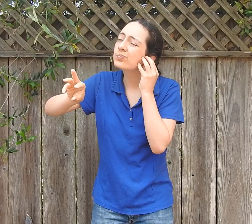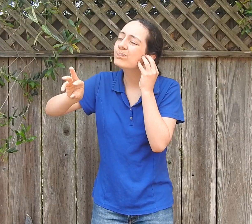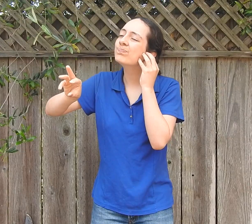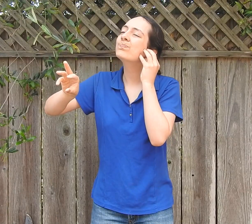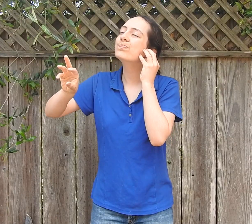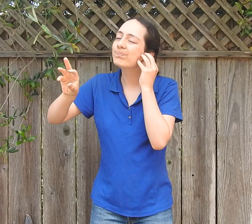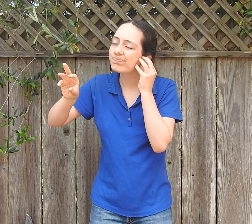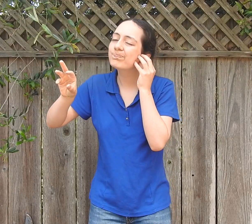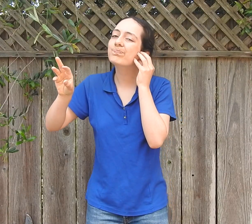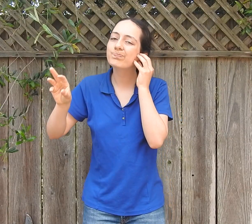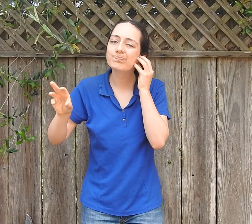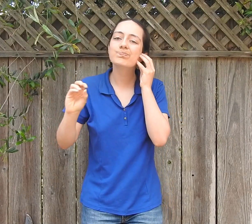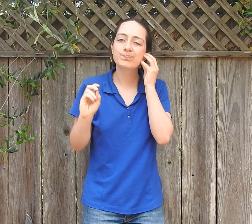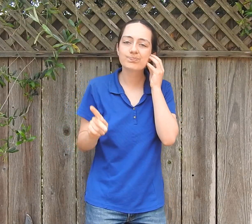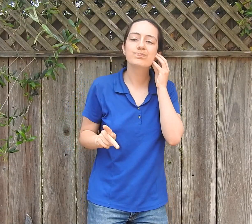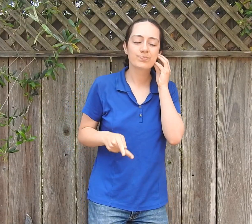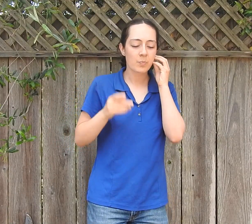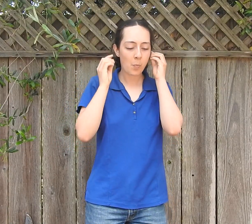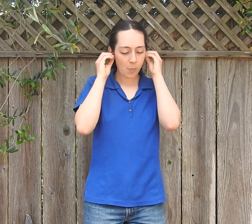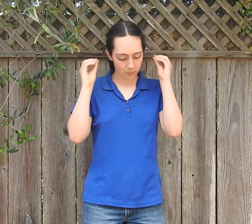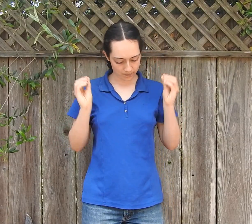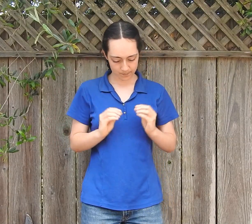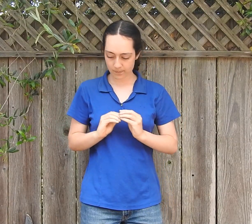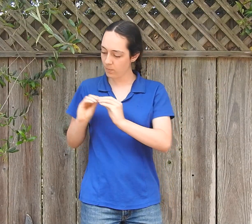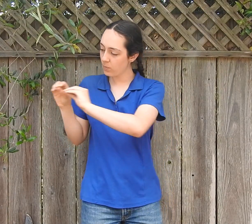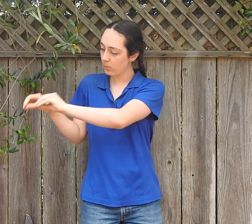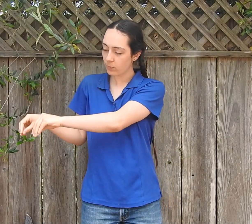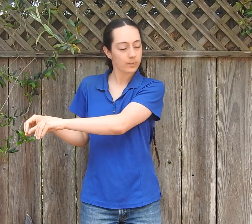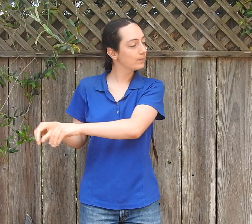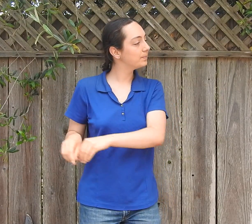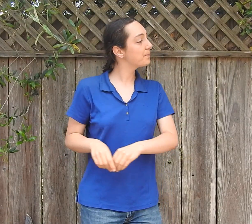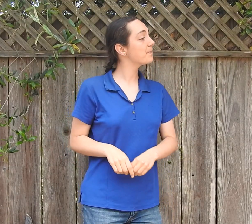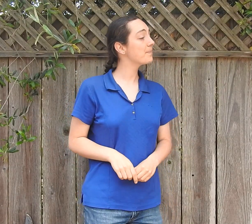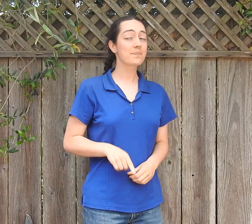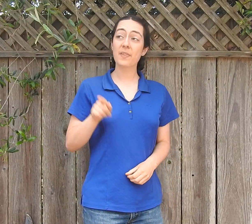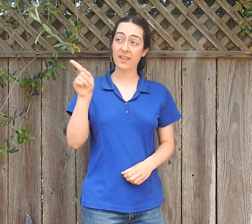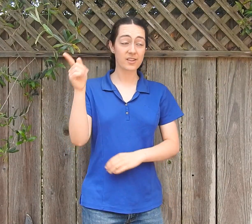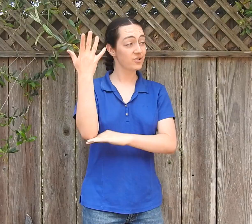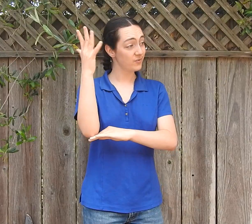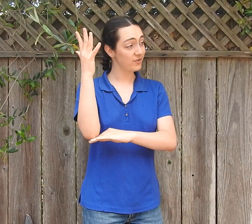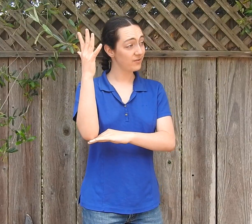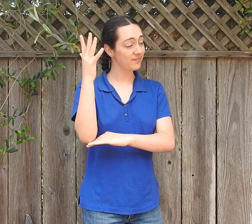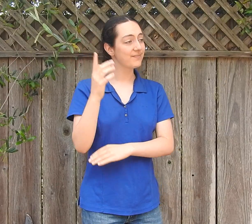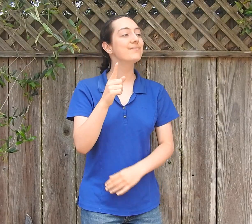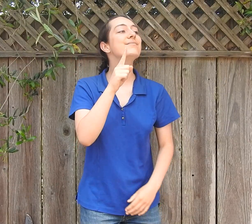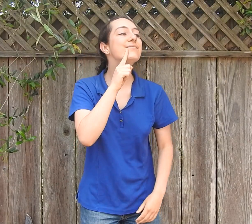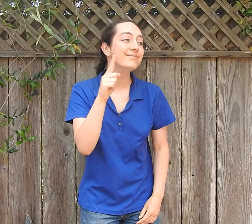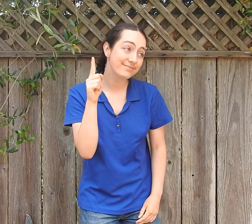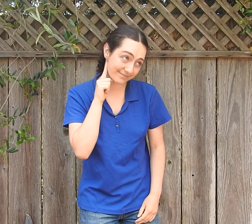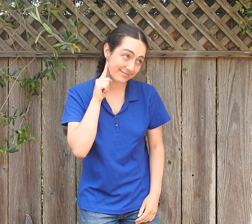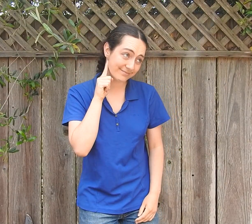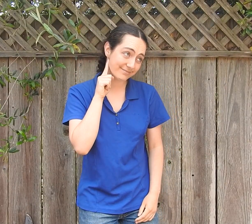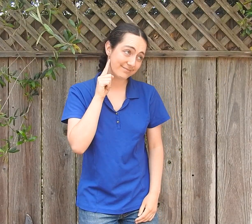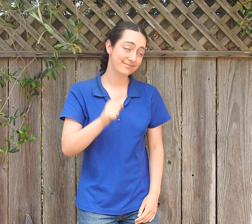He nods. "Okay." He takes off the stethoscope. He turns to the man and says "This tree is Deaf."